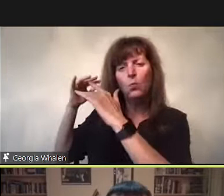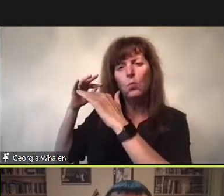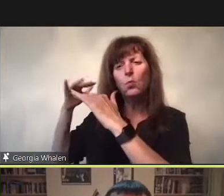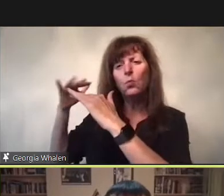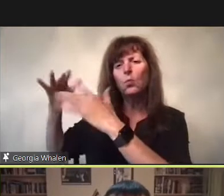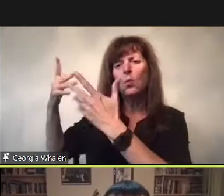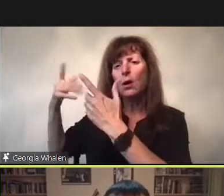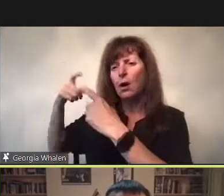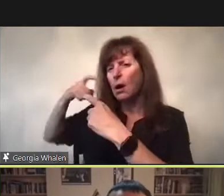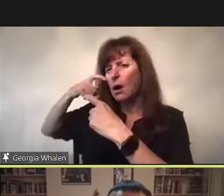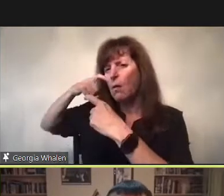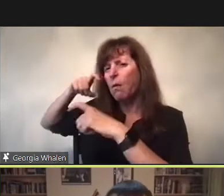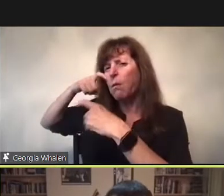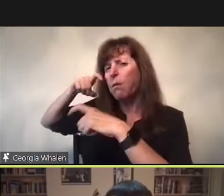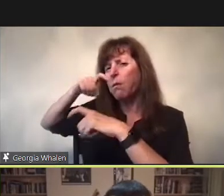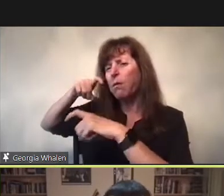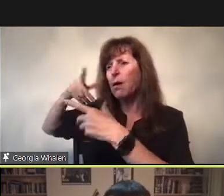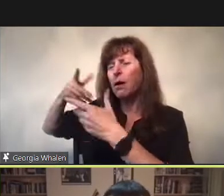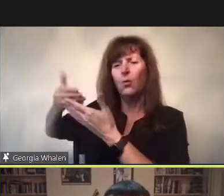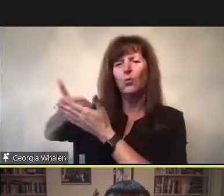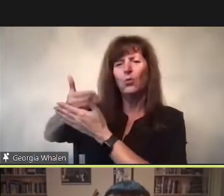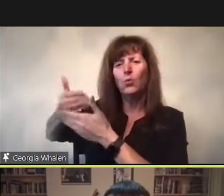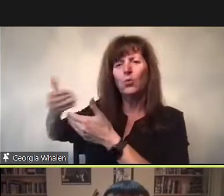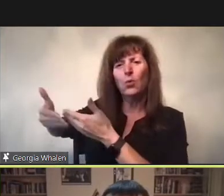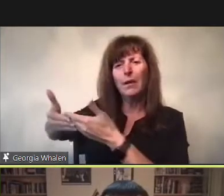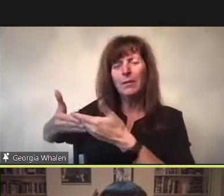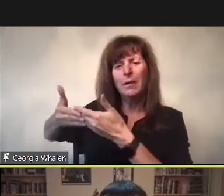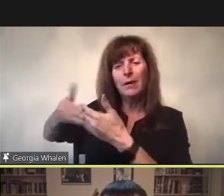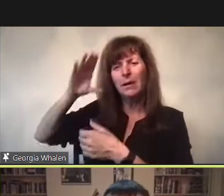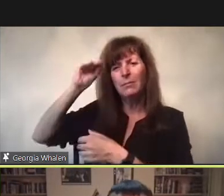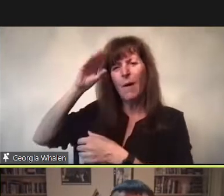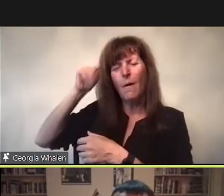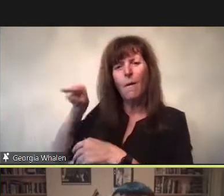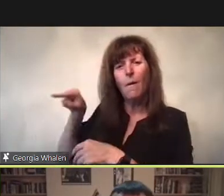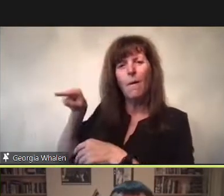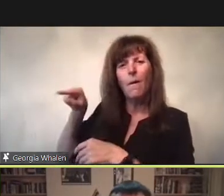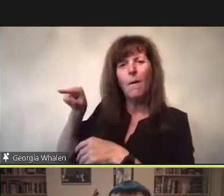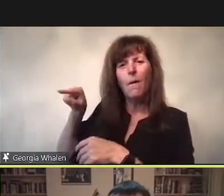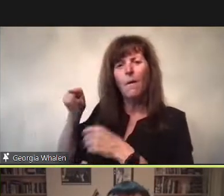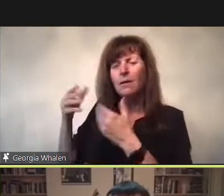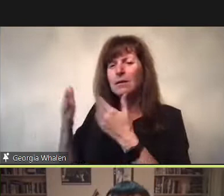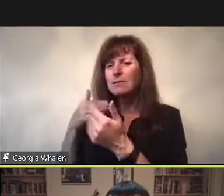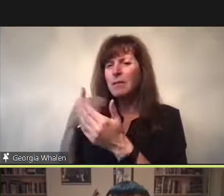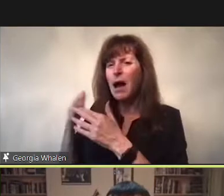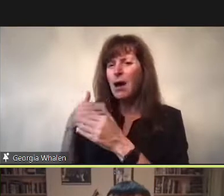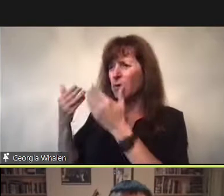I do affirm the last sound he will hear,